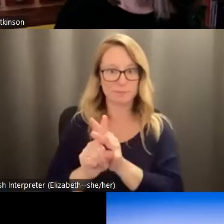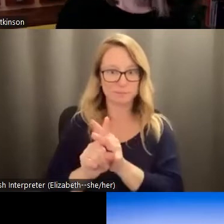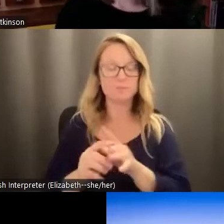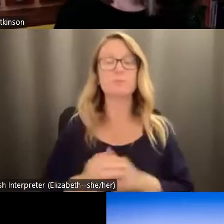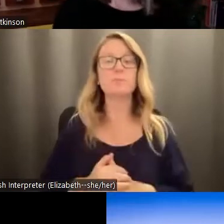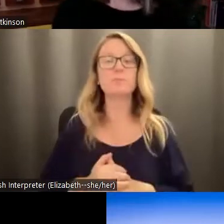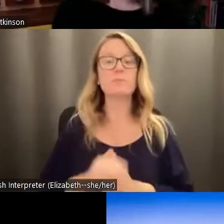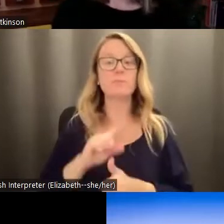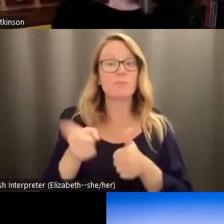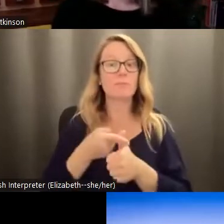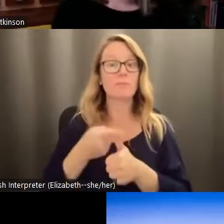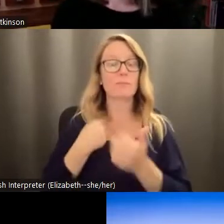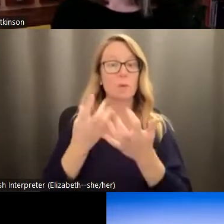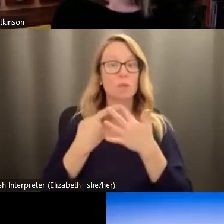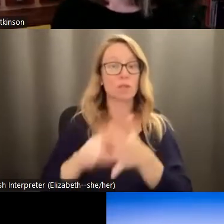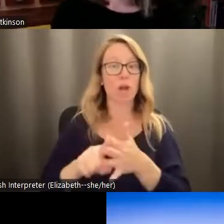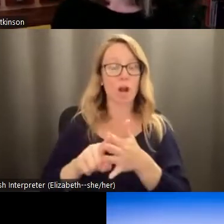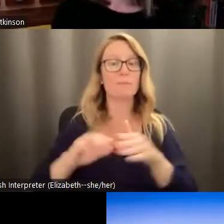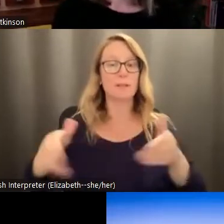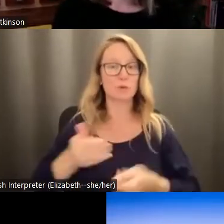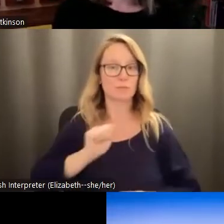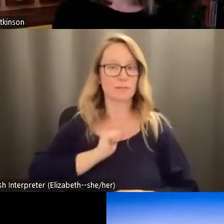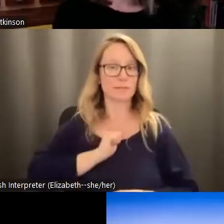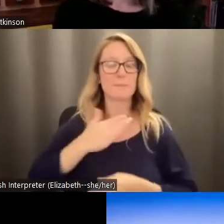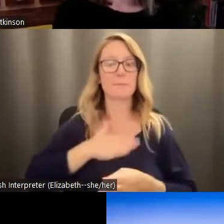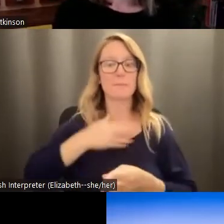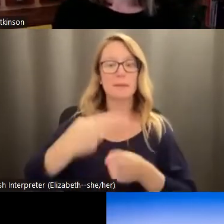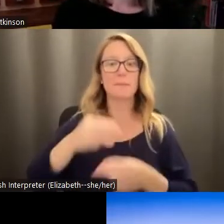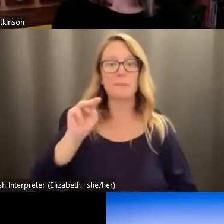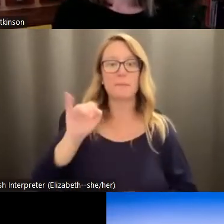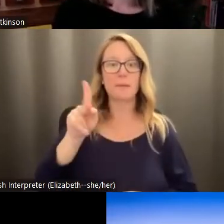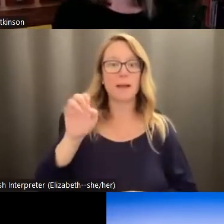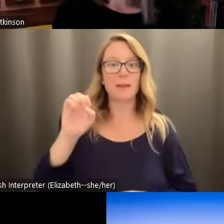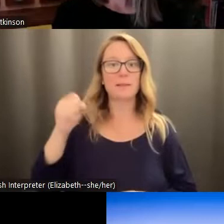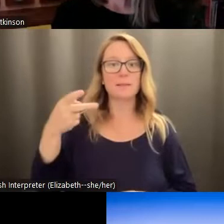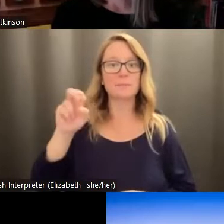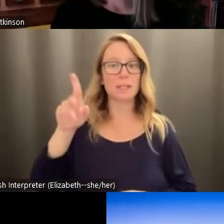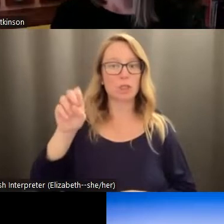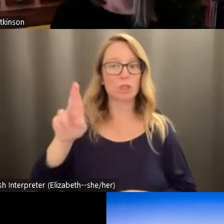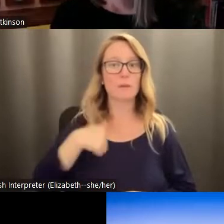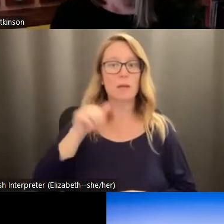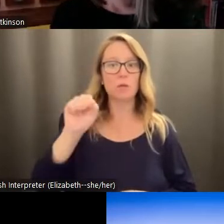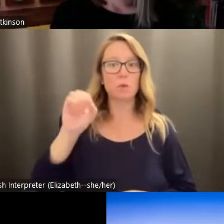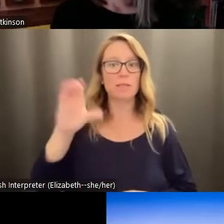I just like to begin by introducing myself. My name is Mike Spencer. I'm the Associate Dean for Academic Affairs here